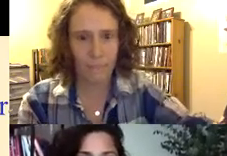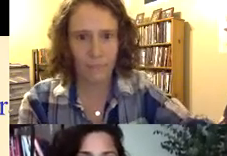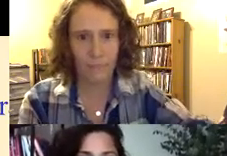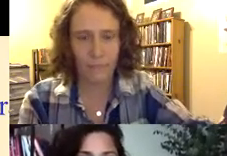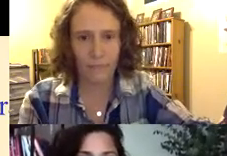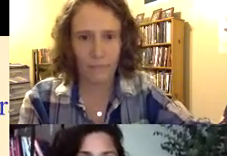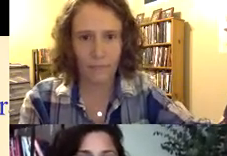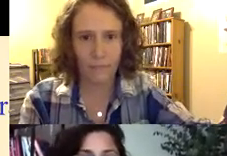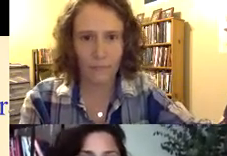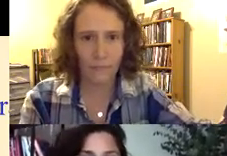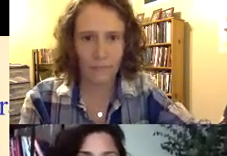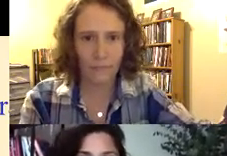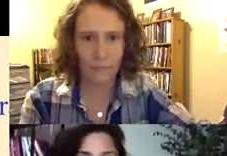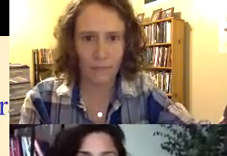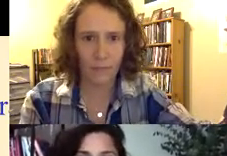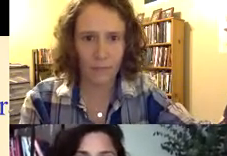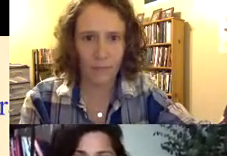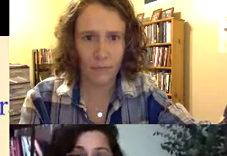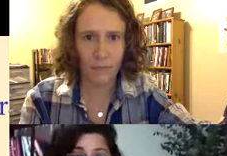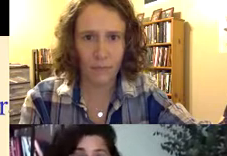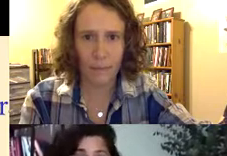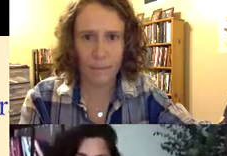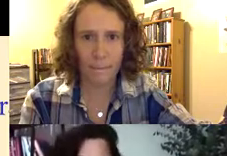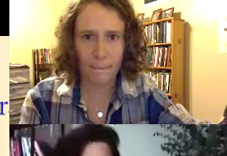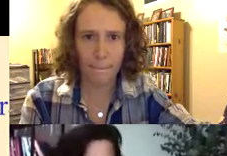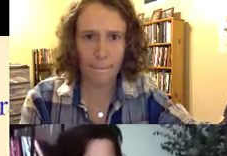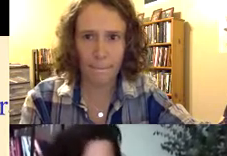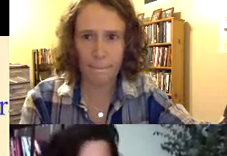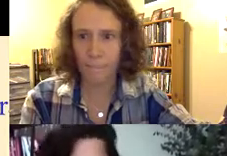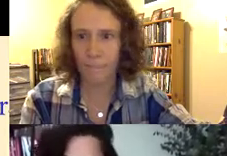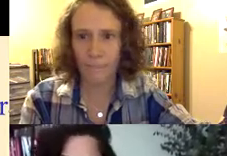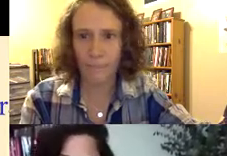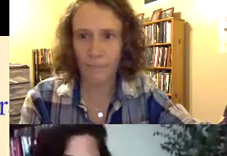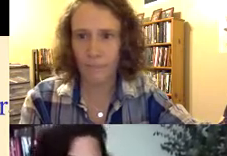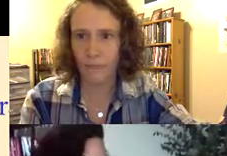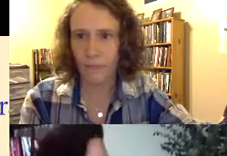readers, assuming John gets here, John was actually here last January, um, doing a really